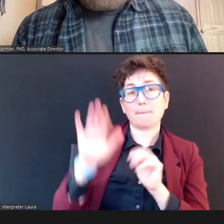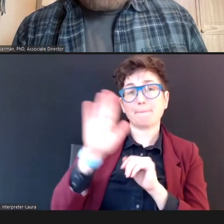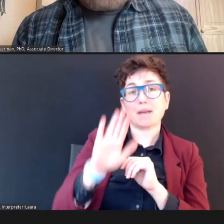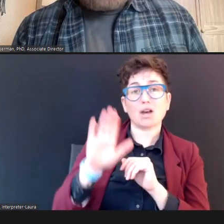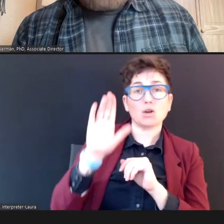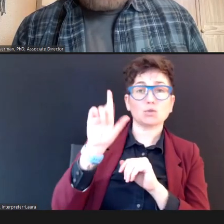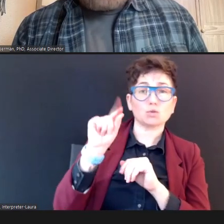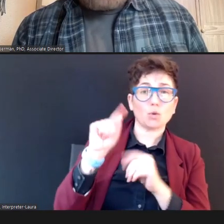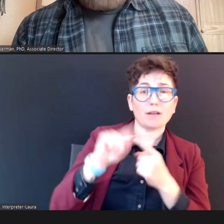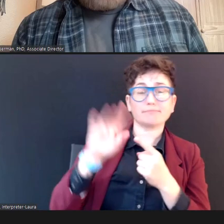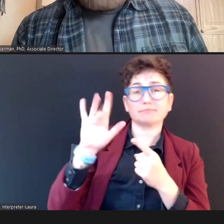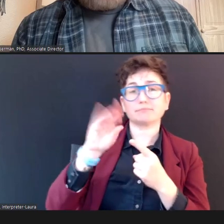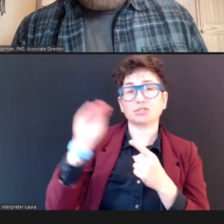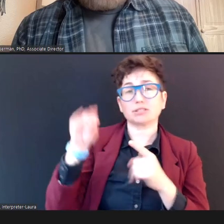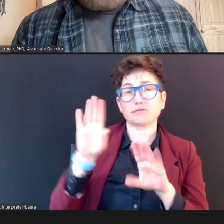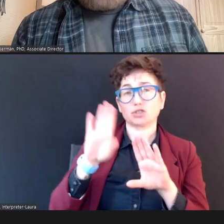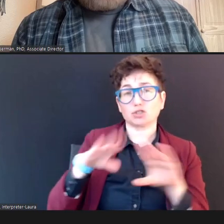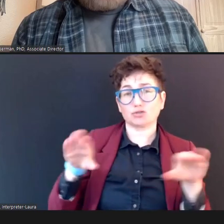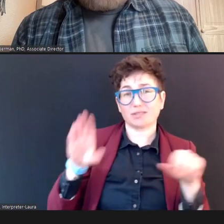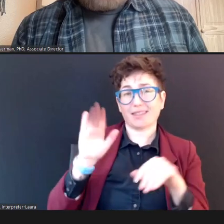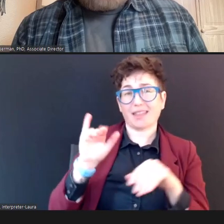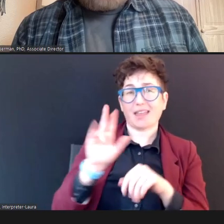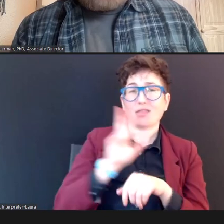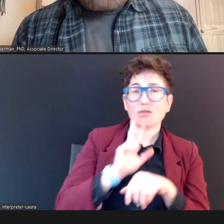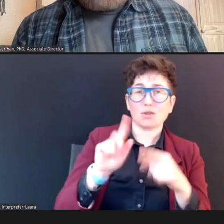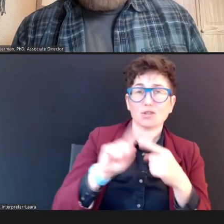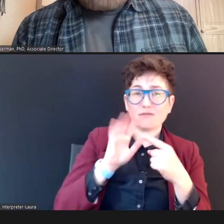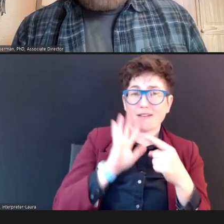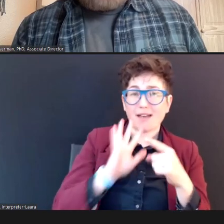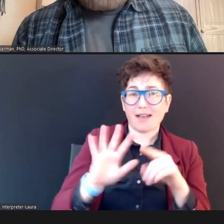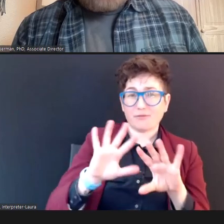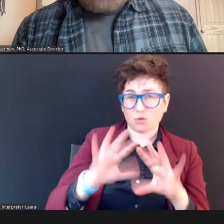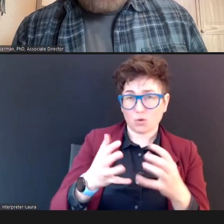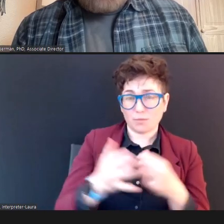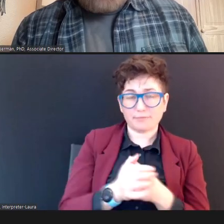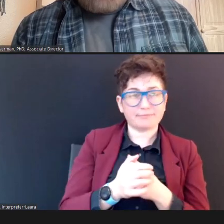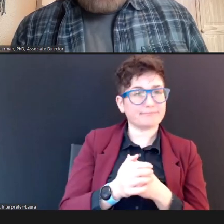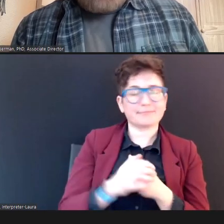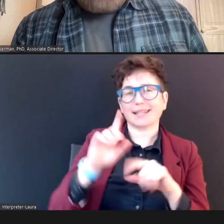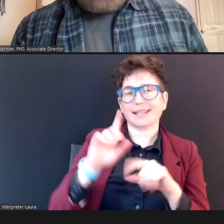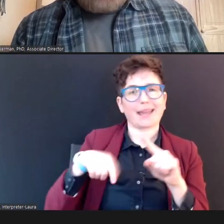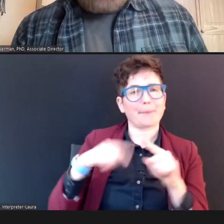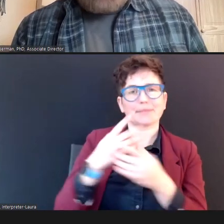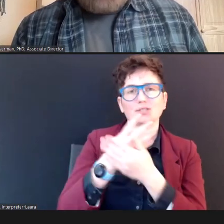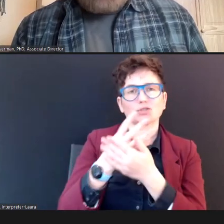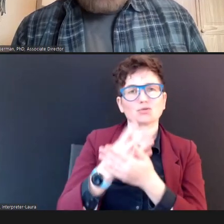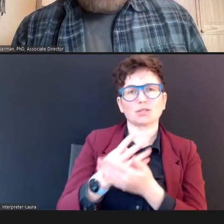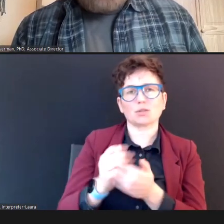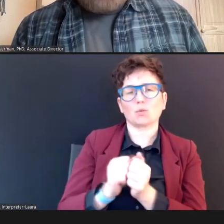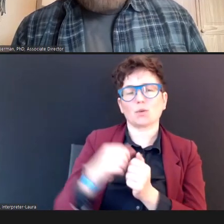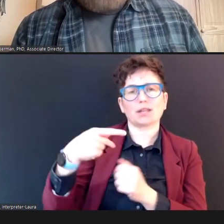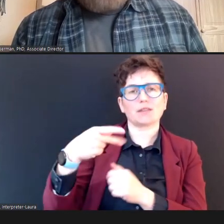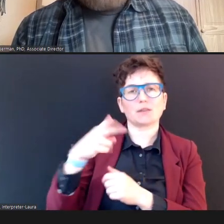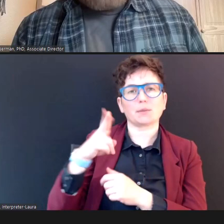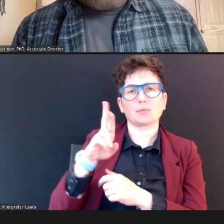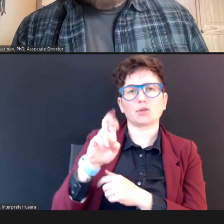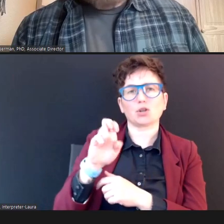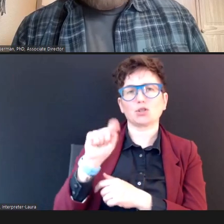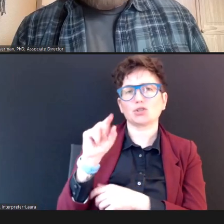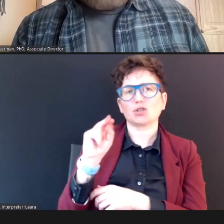in that three to 5 age group, can't be screened with PureTone audiometry, or this methodology because they just aren't